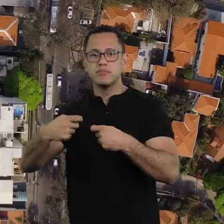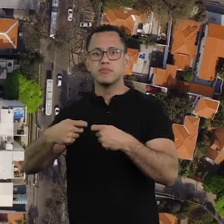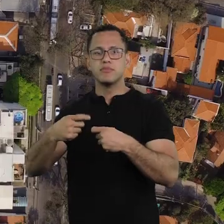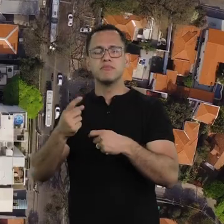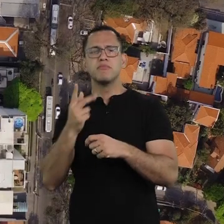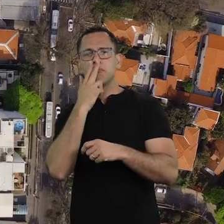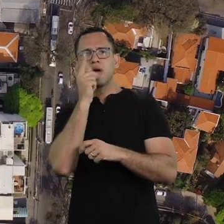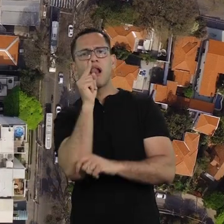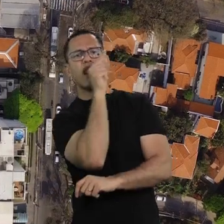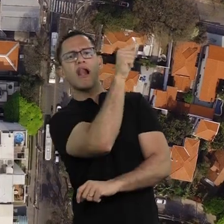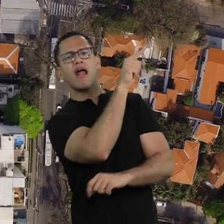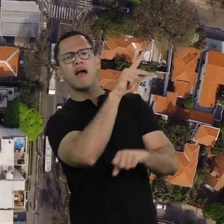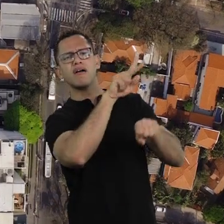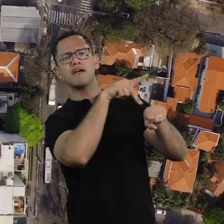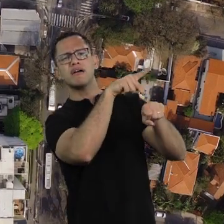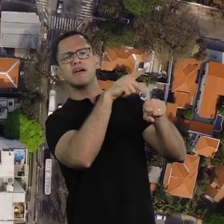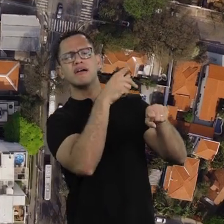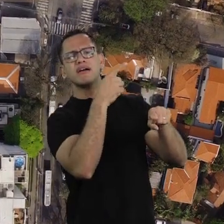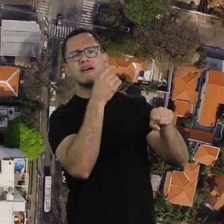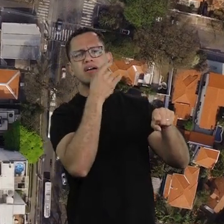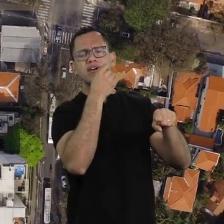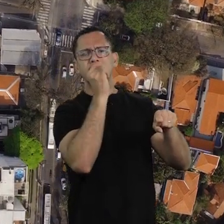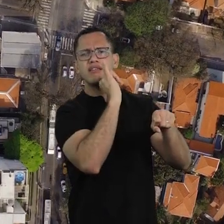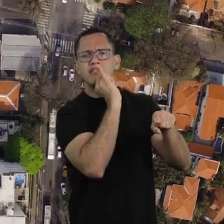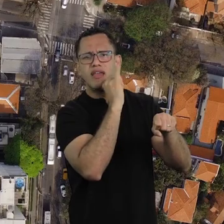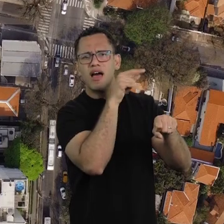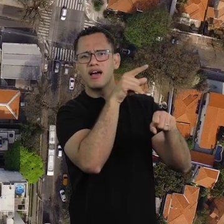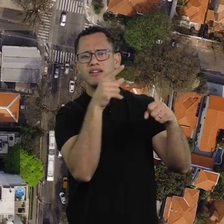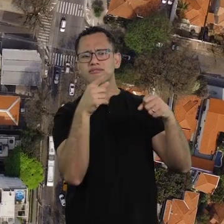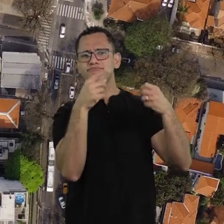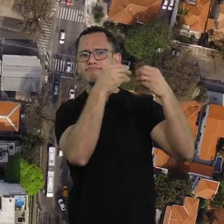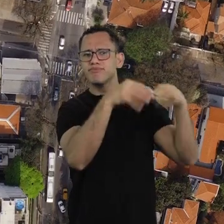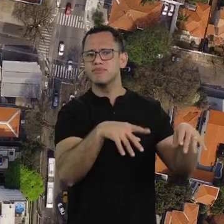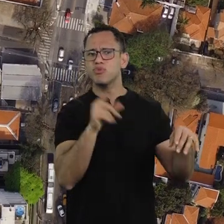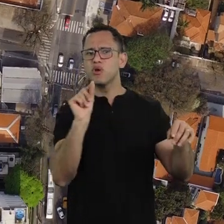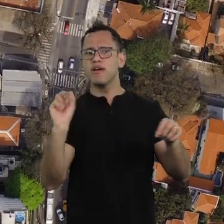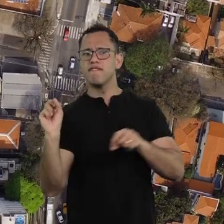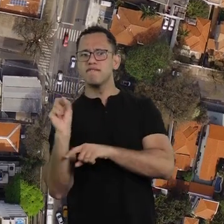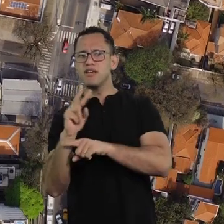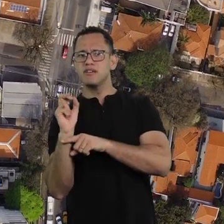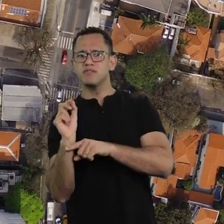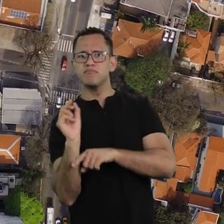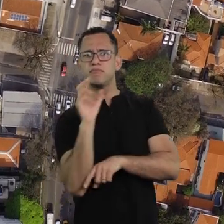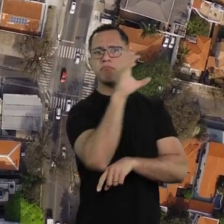impacts if there will be a virus in Italy or not,